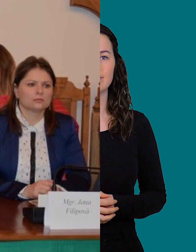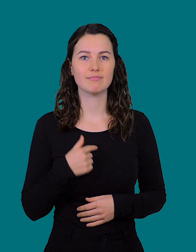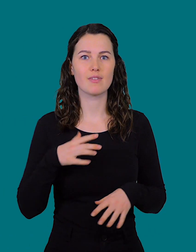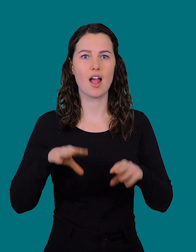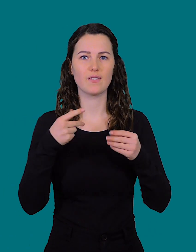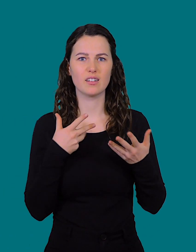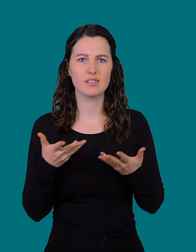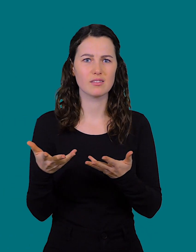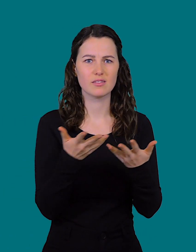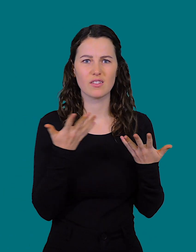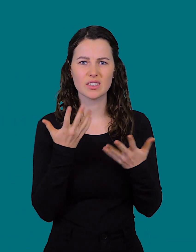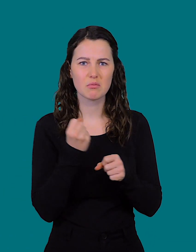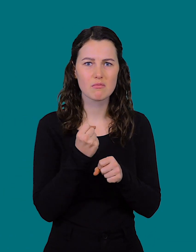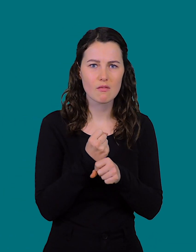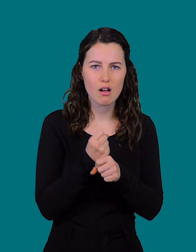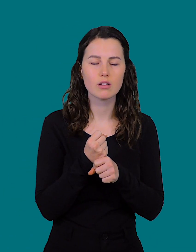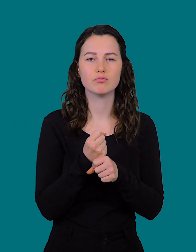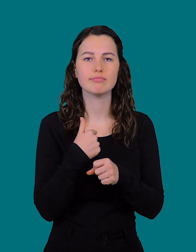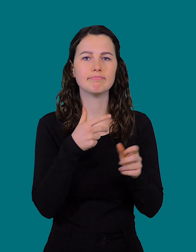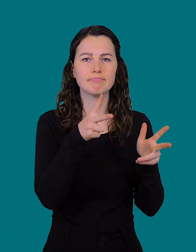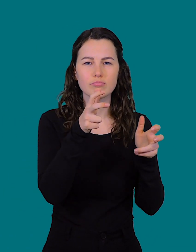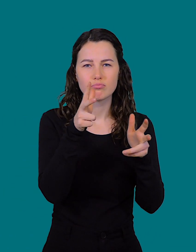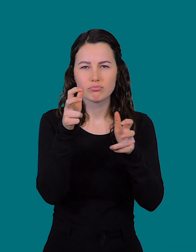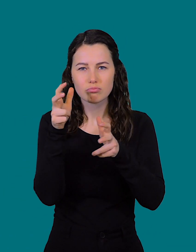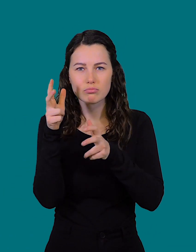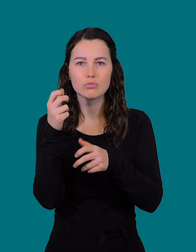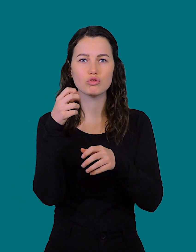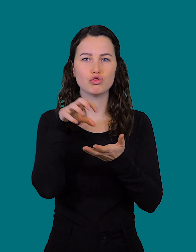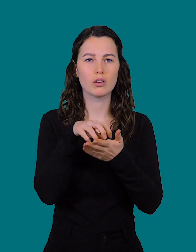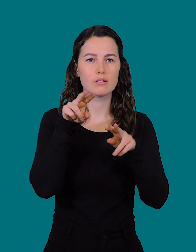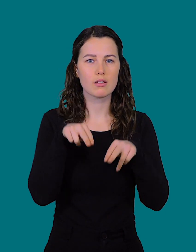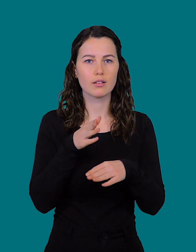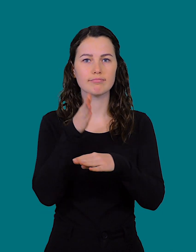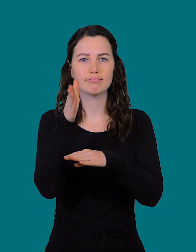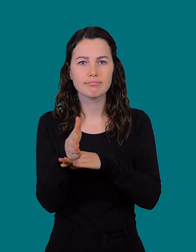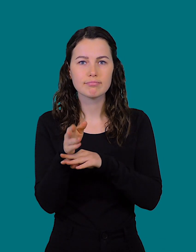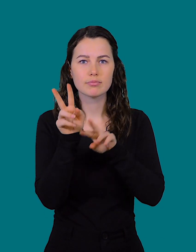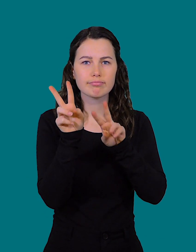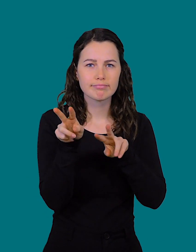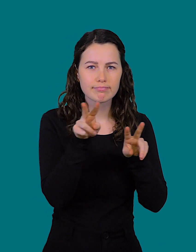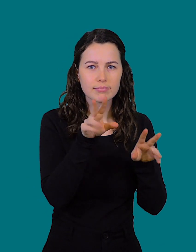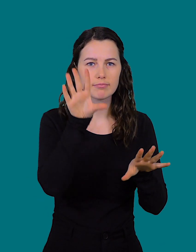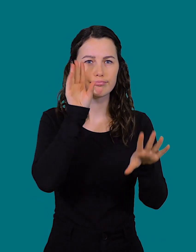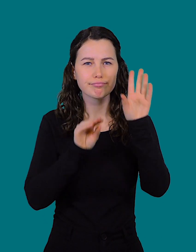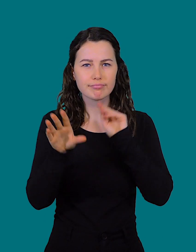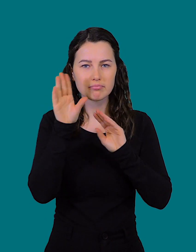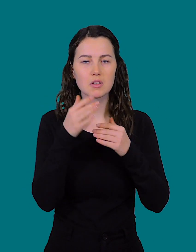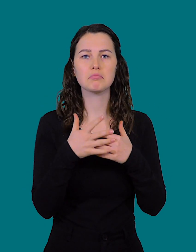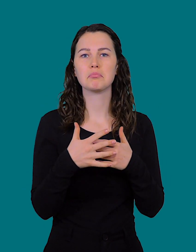Of course, in the beginning, she didn't know how to navigate this position. However, i got further information and attended the city council to get the necessary procedures